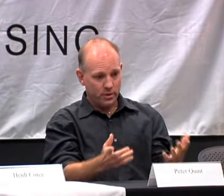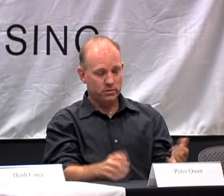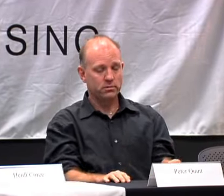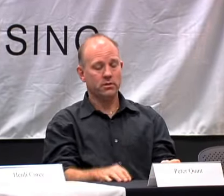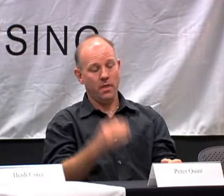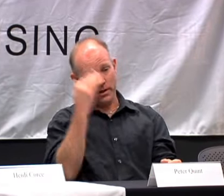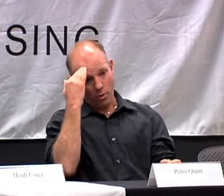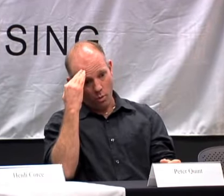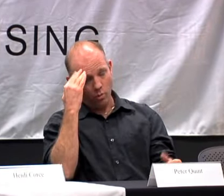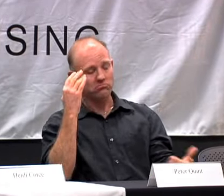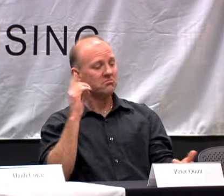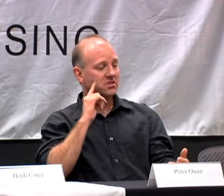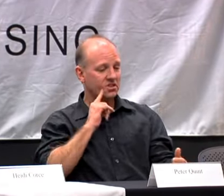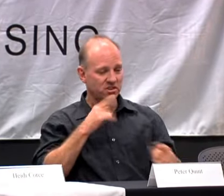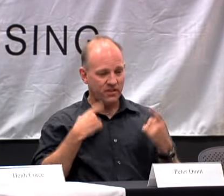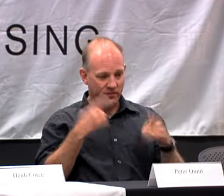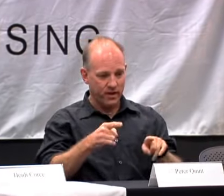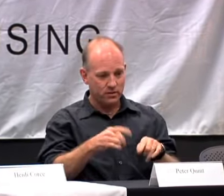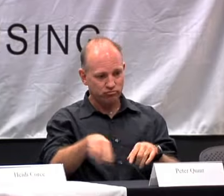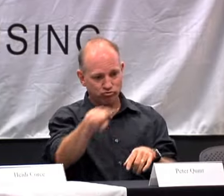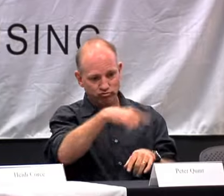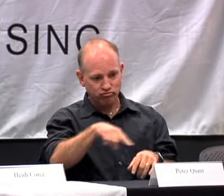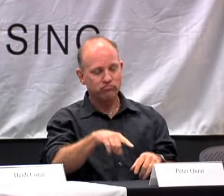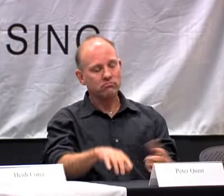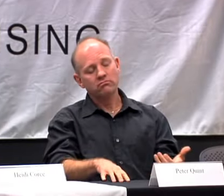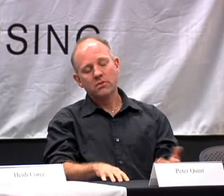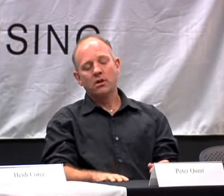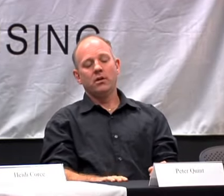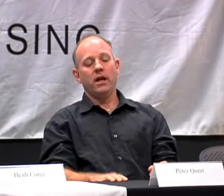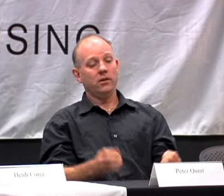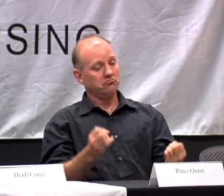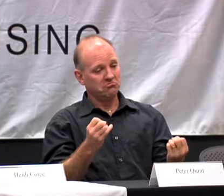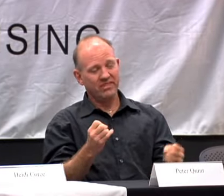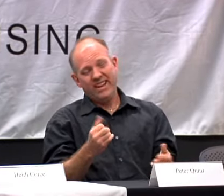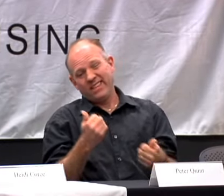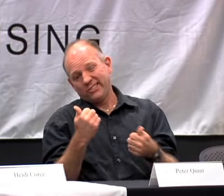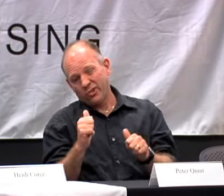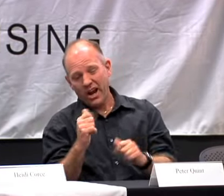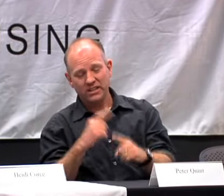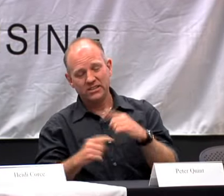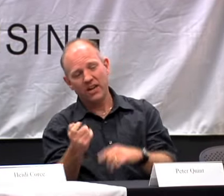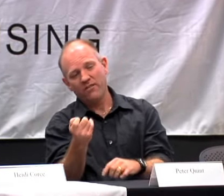AND PEOPLE SHOW UP AND THEY KNOW IT IS A DEAF EVENT. AND THEY TRY TO